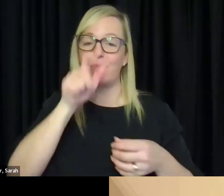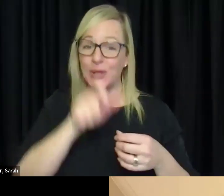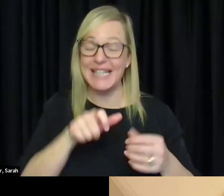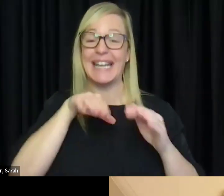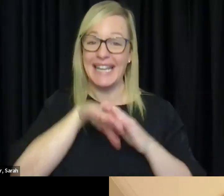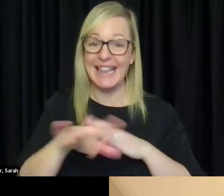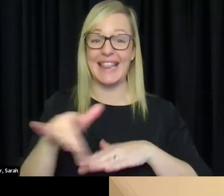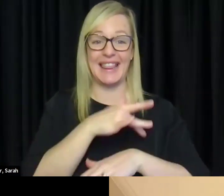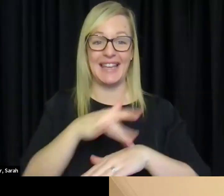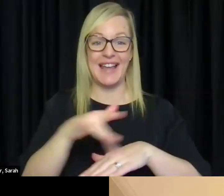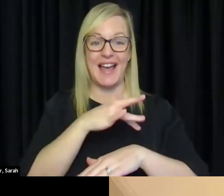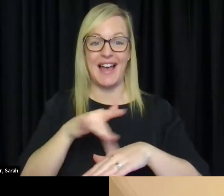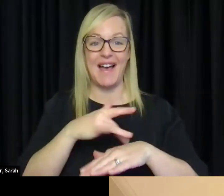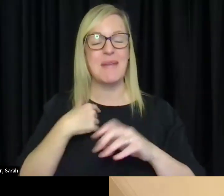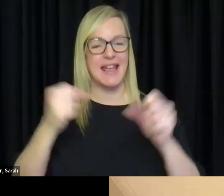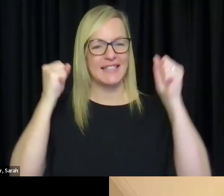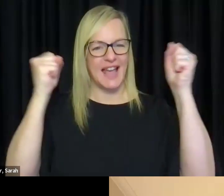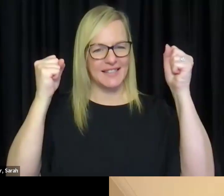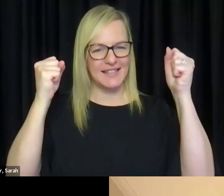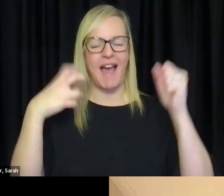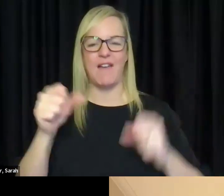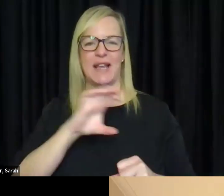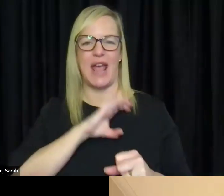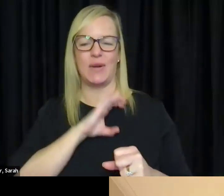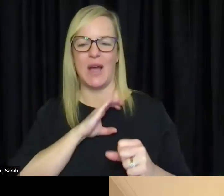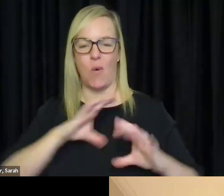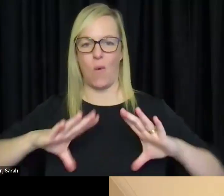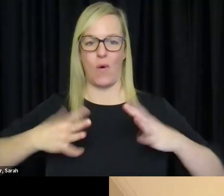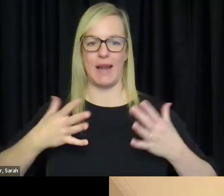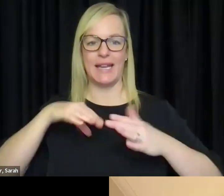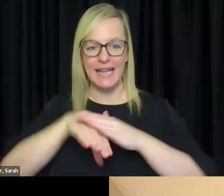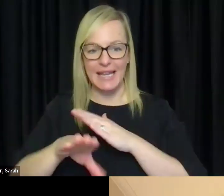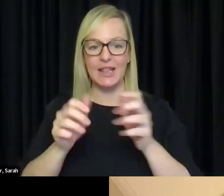that's great, we've got a character that is a wheelchair user and then I find out no,